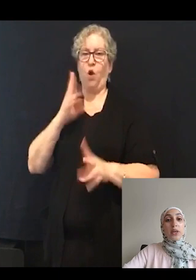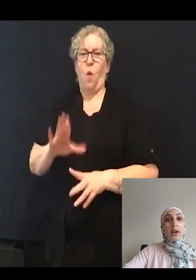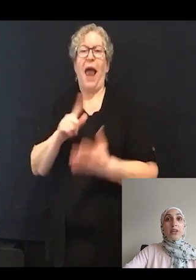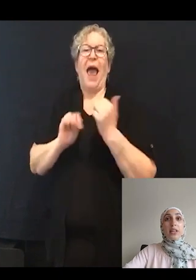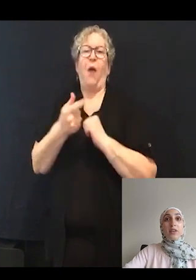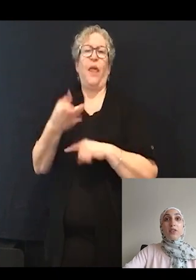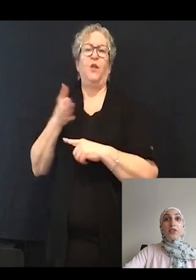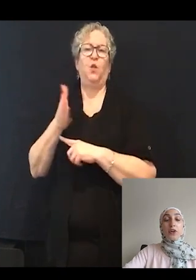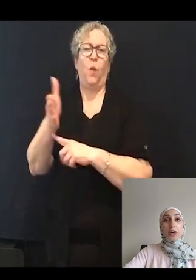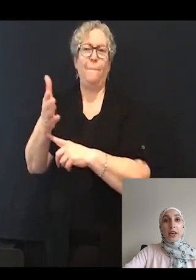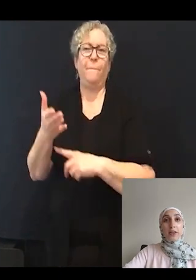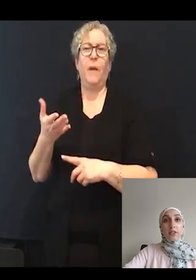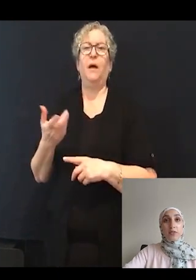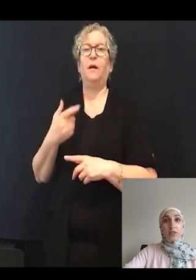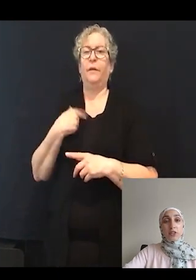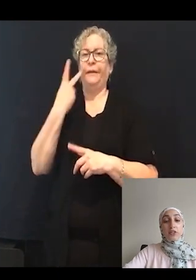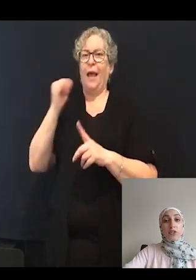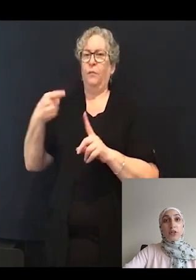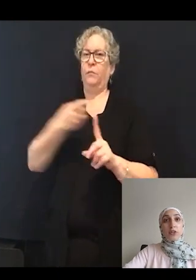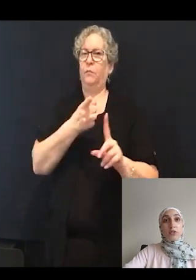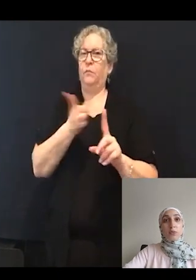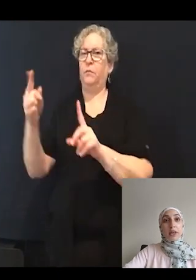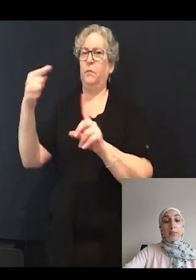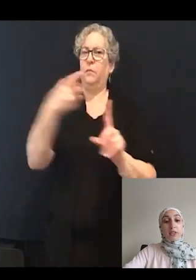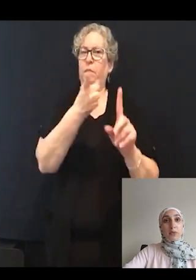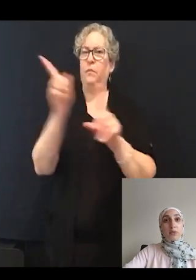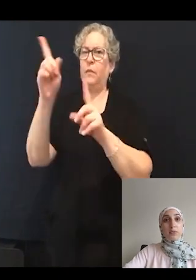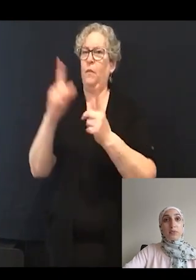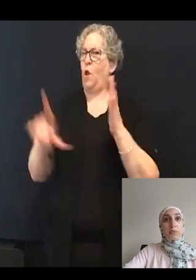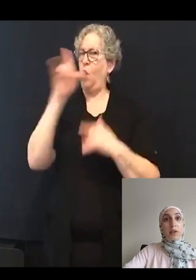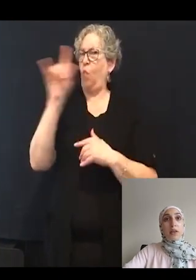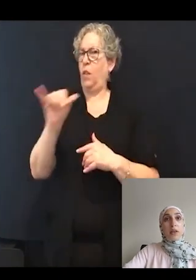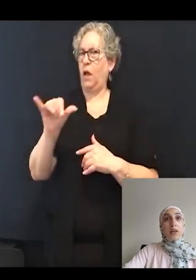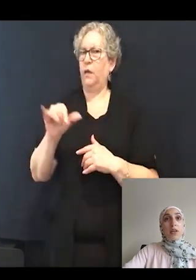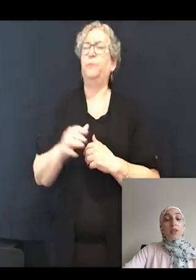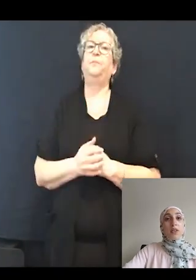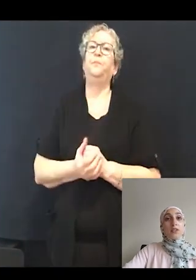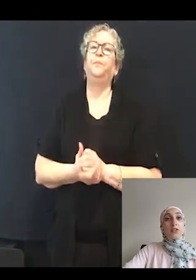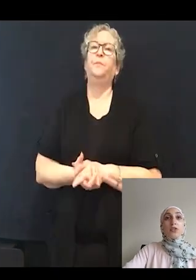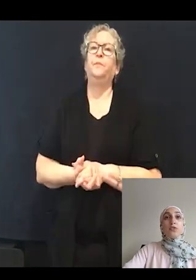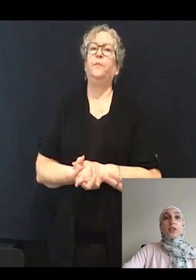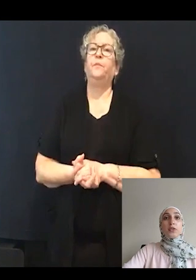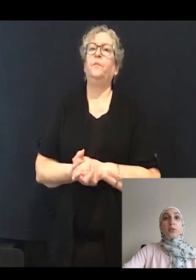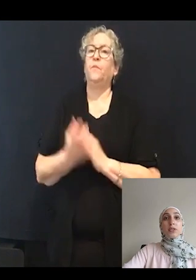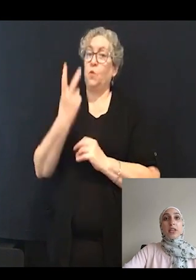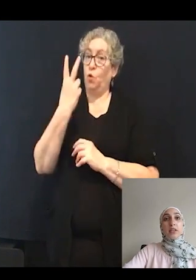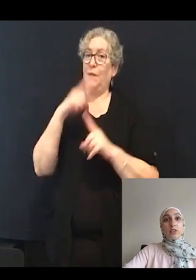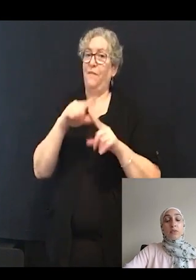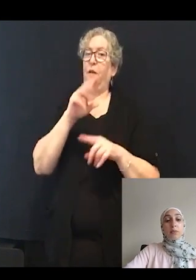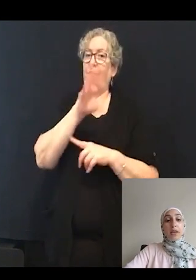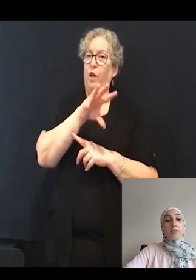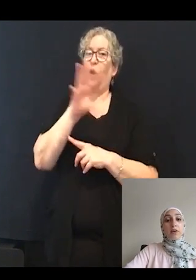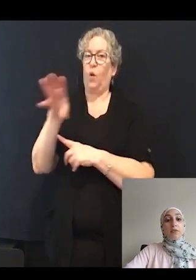We calculated the turning angles of fish during their swimming episodes. These are two videos representing the swimming behavior